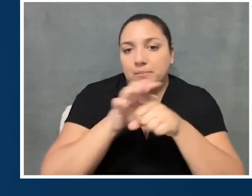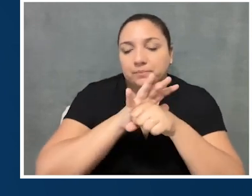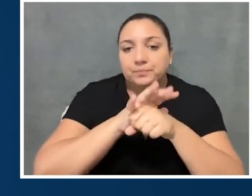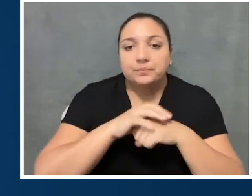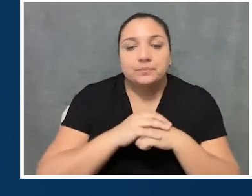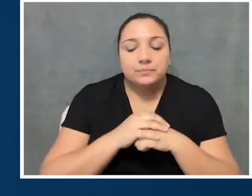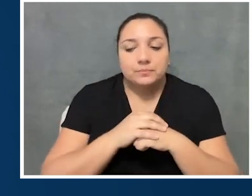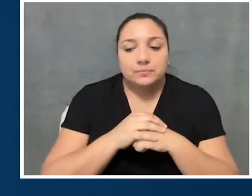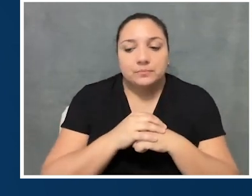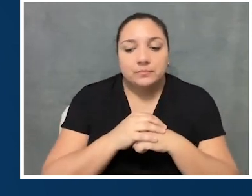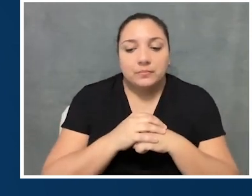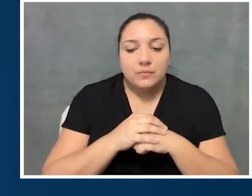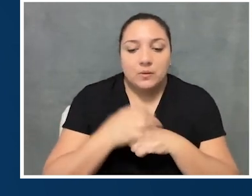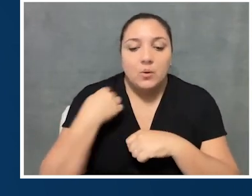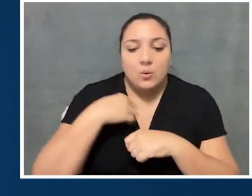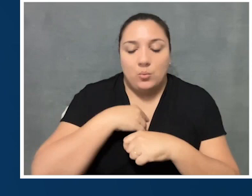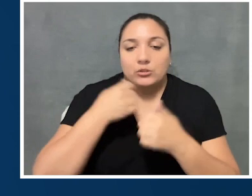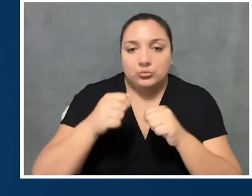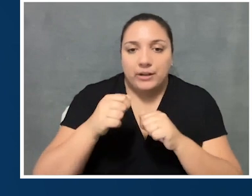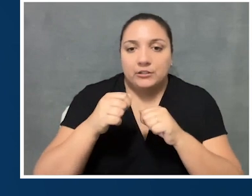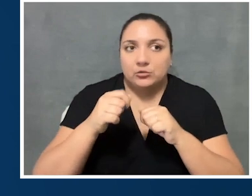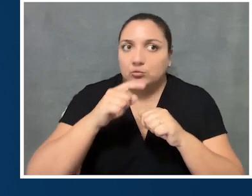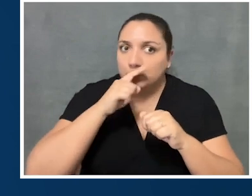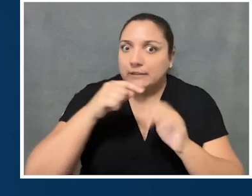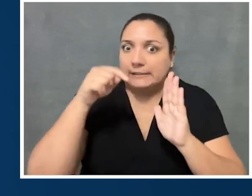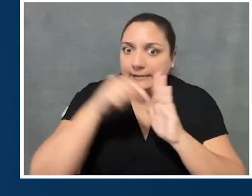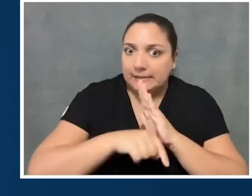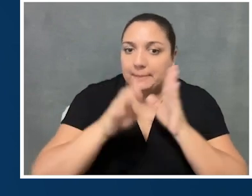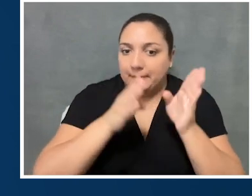the pandemic really undergoing a deep strategic planning process